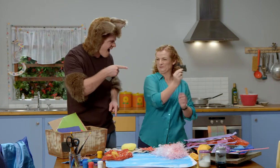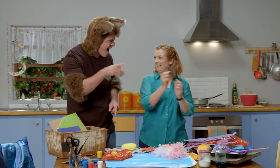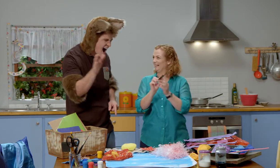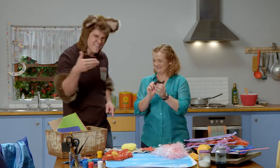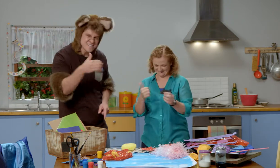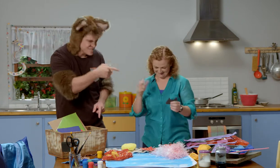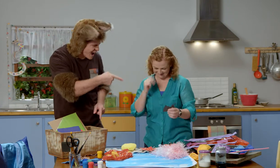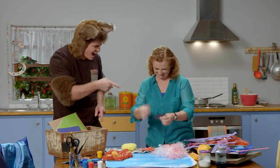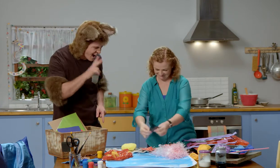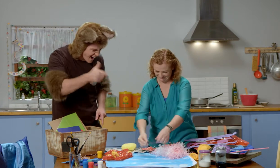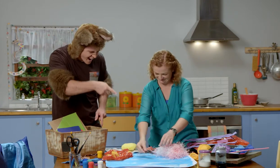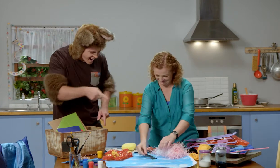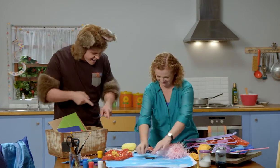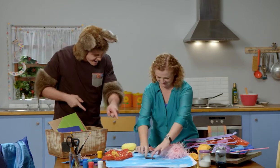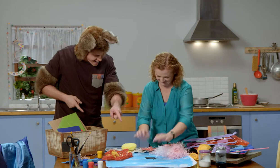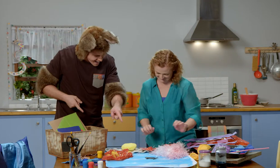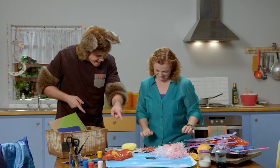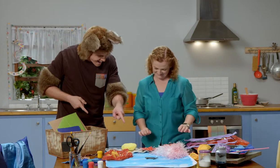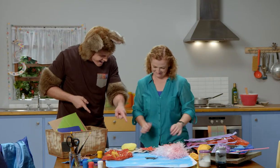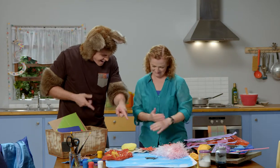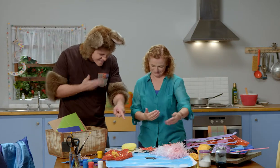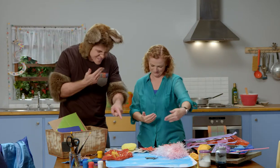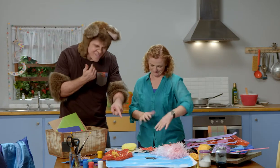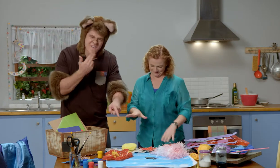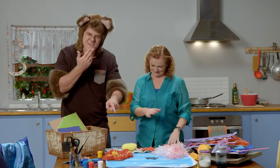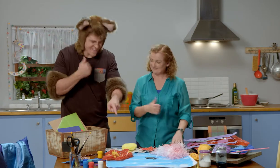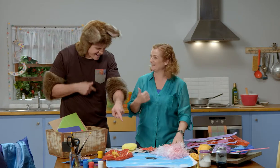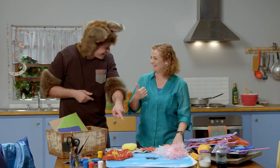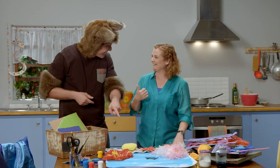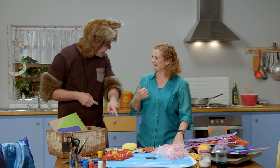Oh, look it's a fish! That looks awesome! It’s so cute.